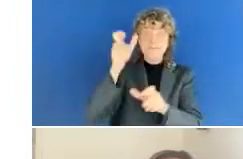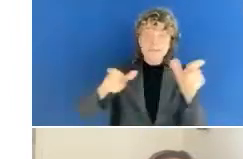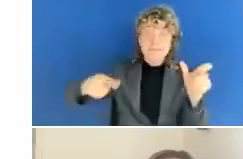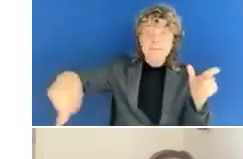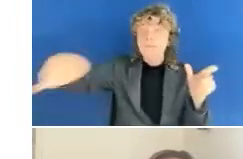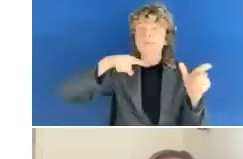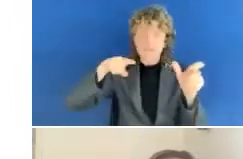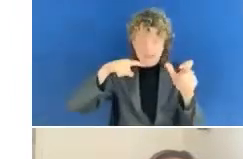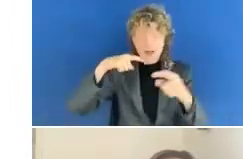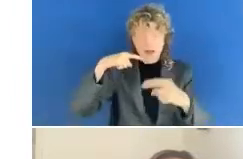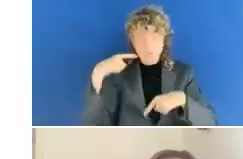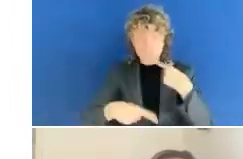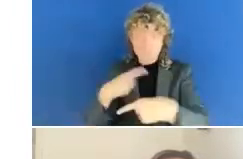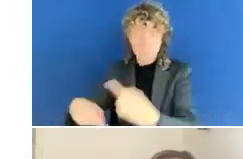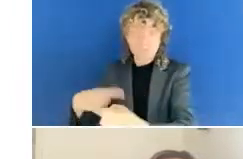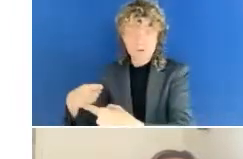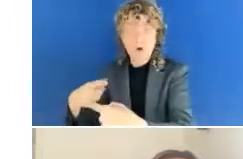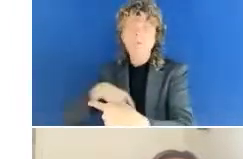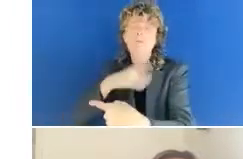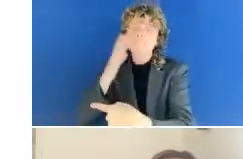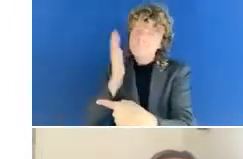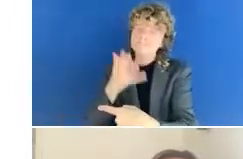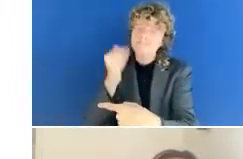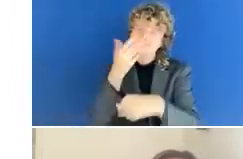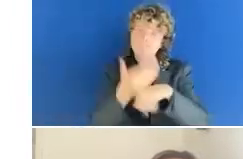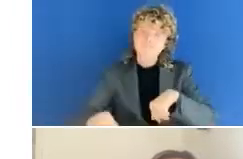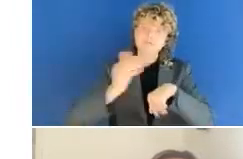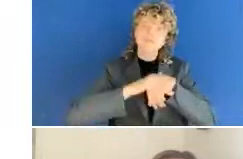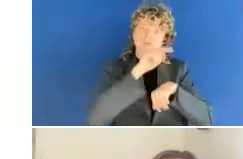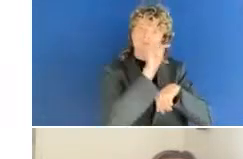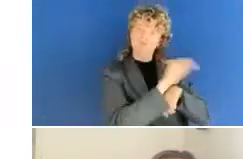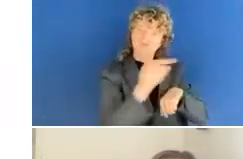who build and apply knowledge and these skills need to share this with other people, and